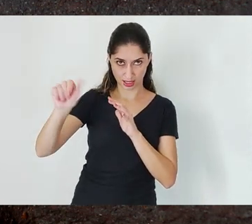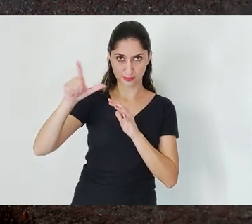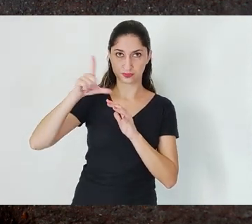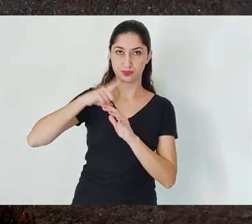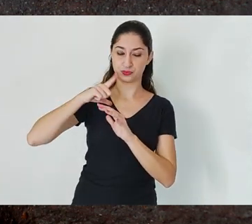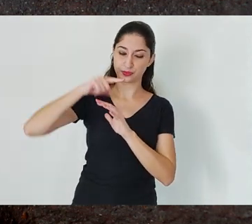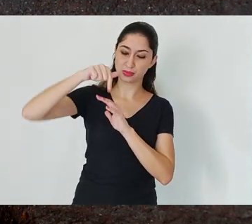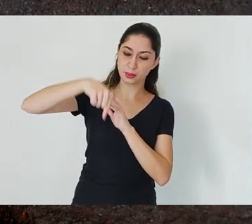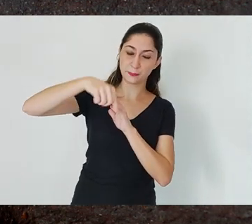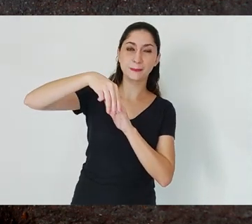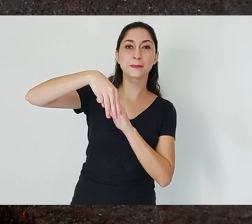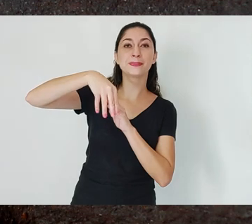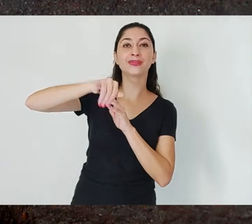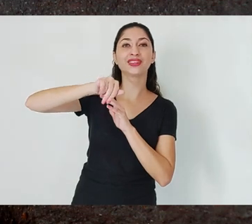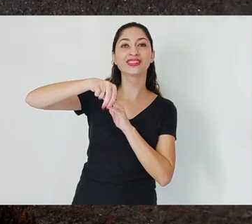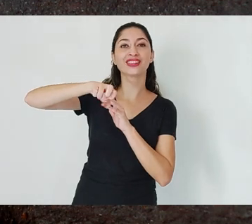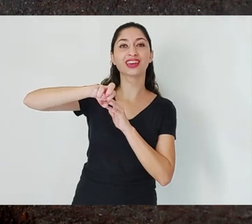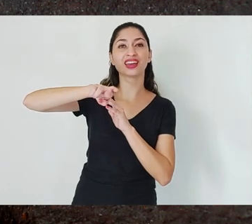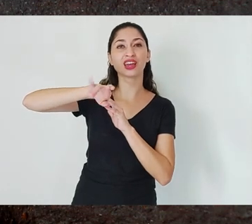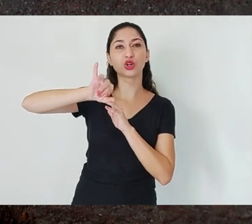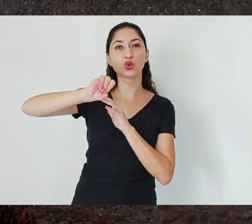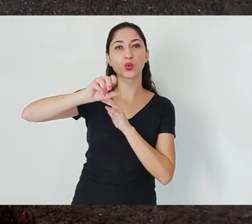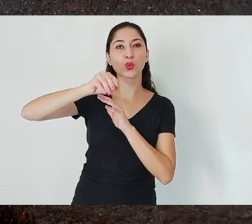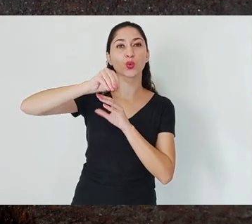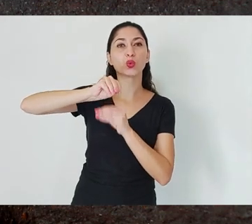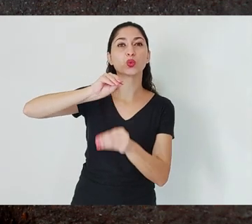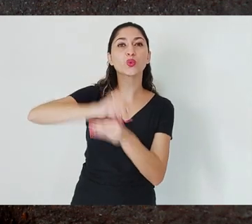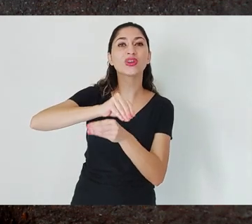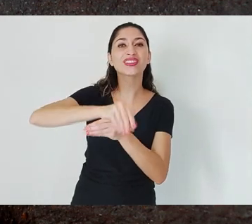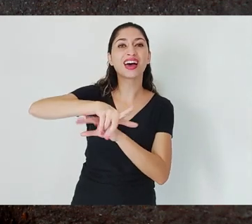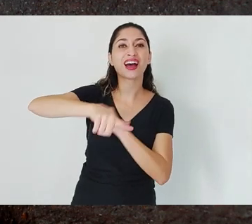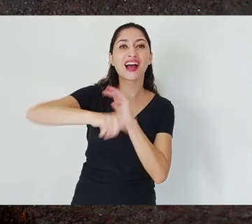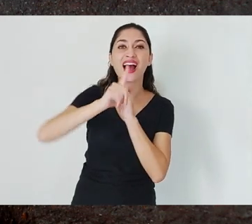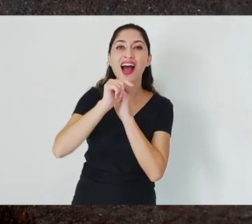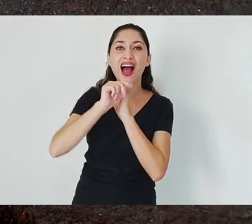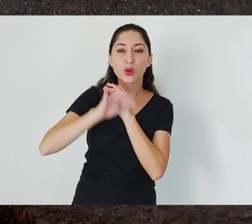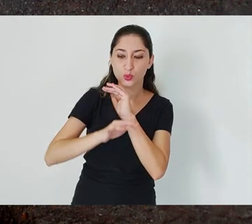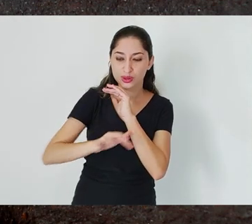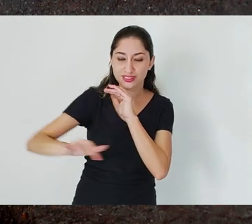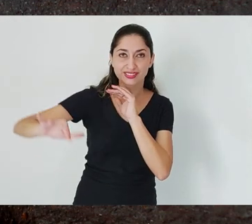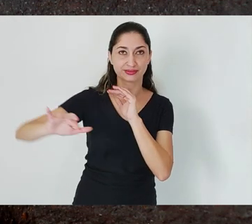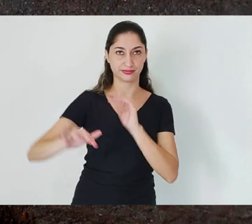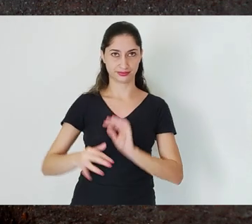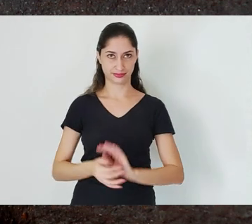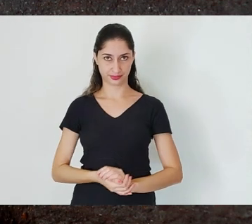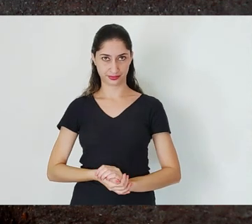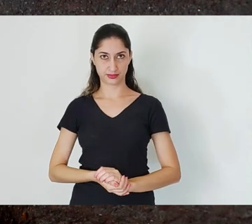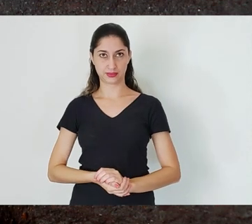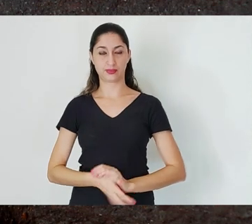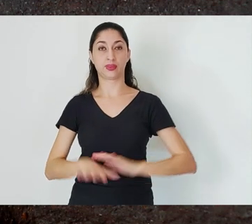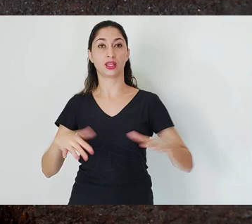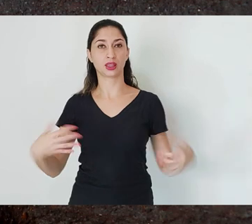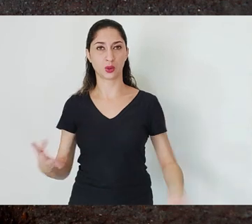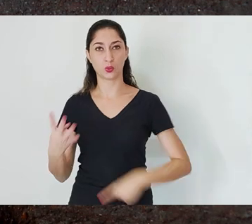and its underground water. In the Iron Quadrangle, we have Belo Horizonte